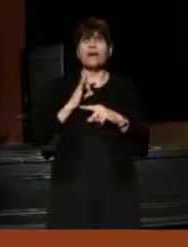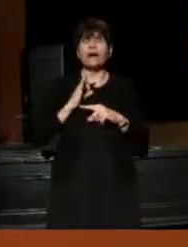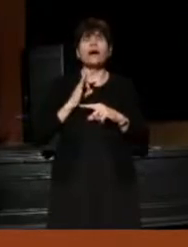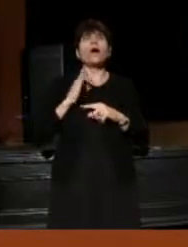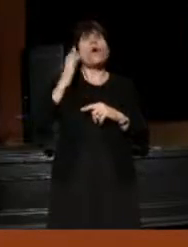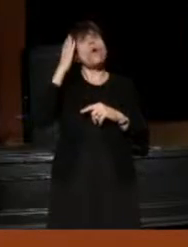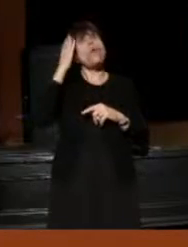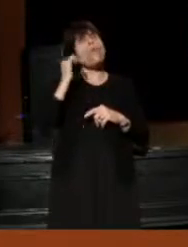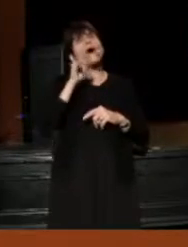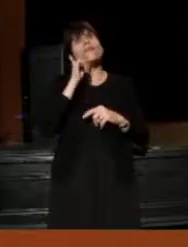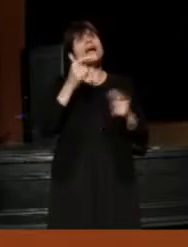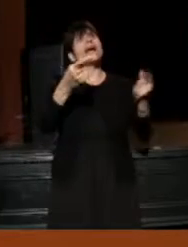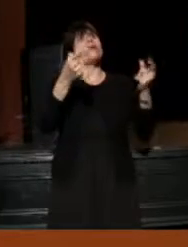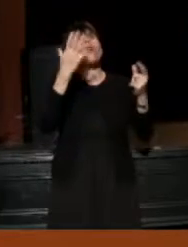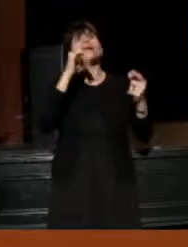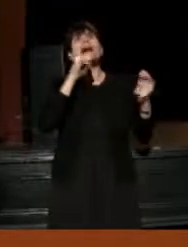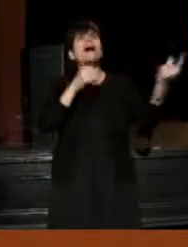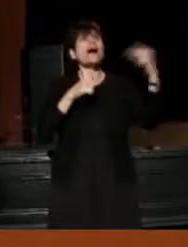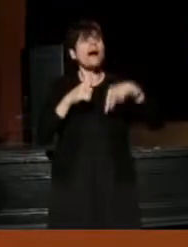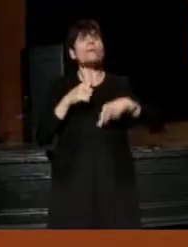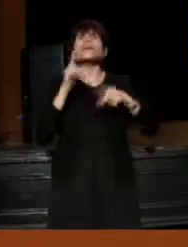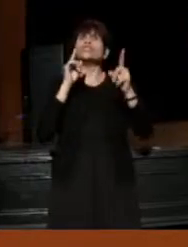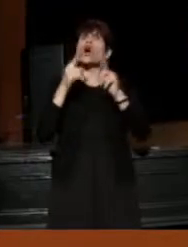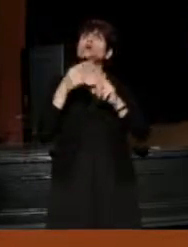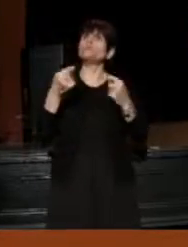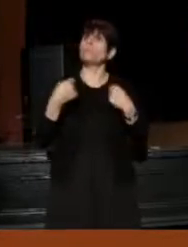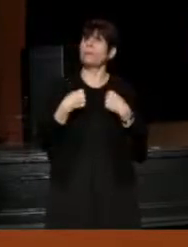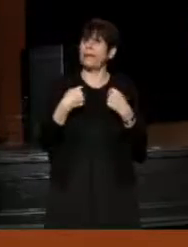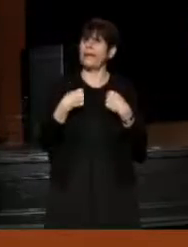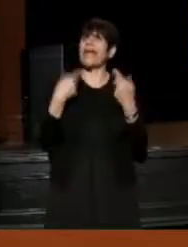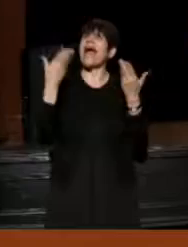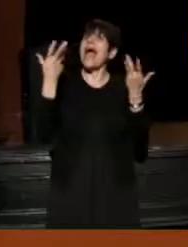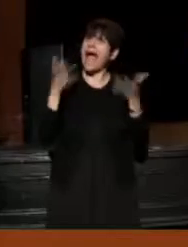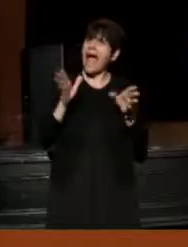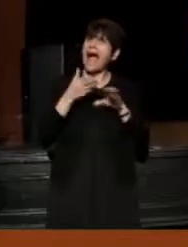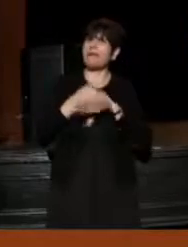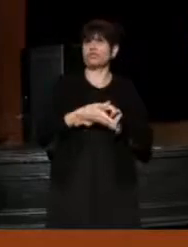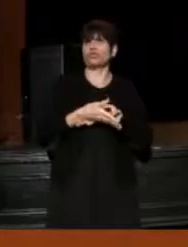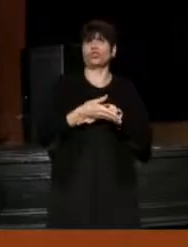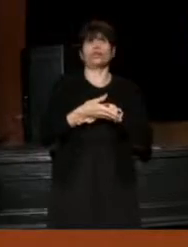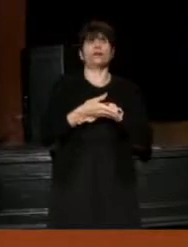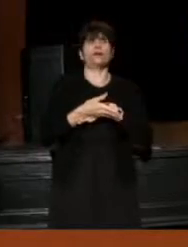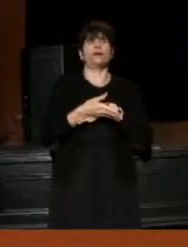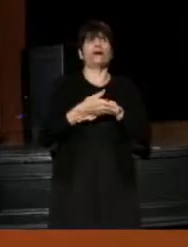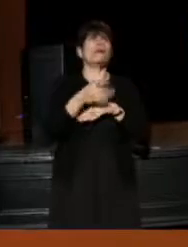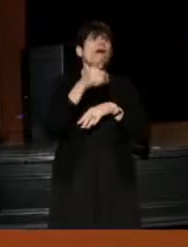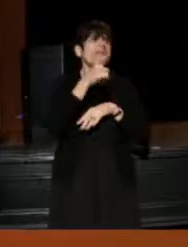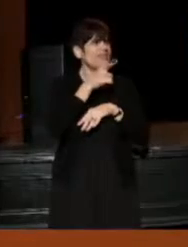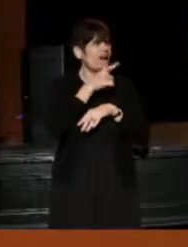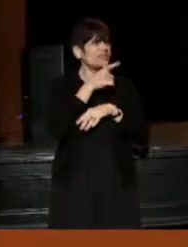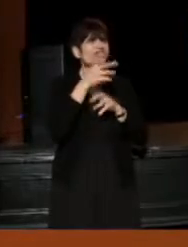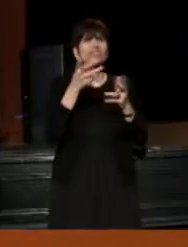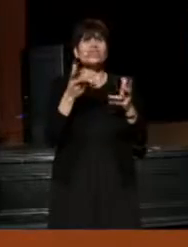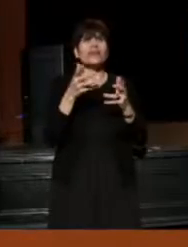so why don't they come and talk to me afterwards. And we had a lunch, and I was surprised;